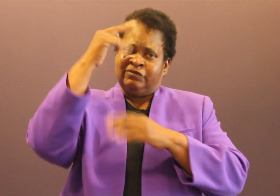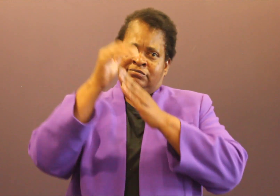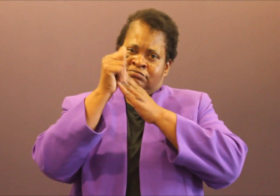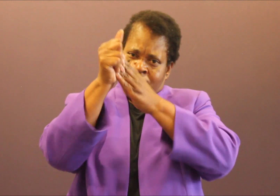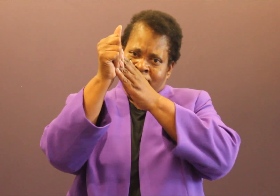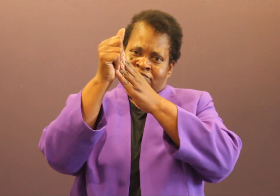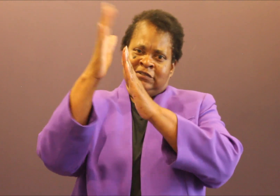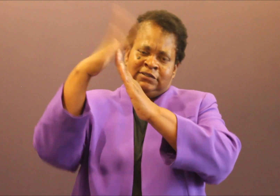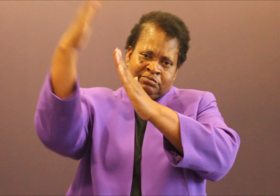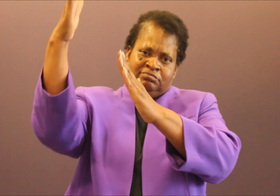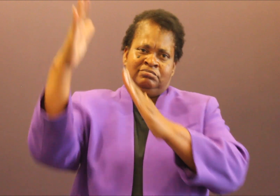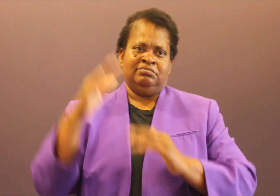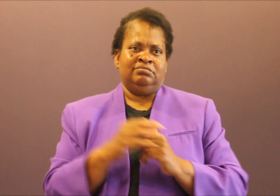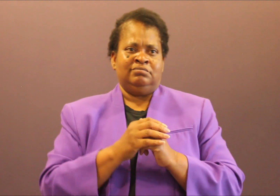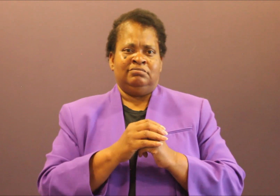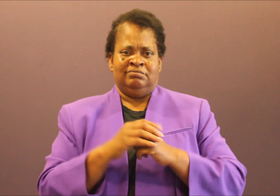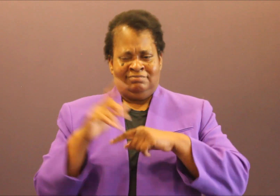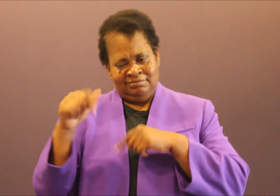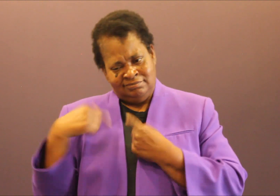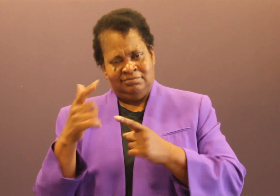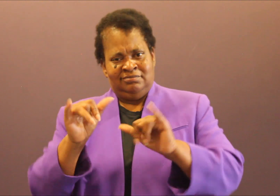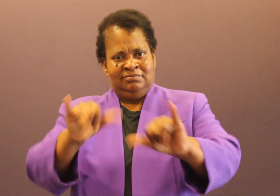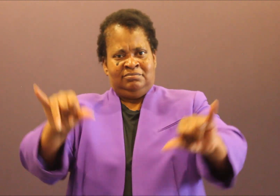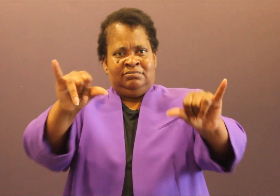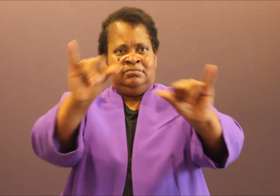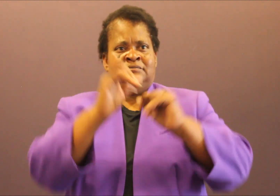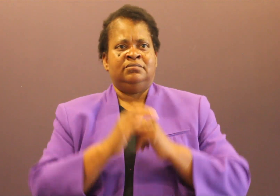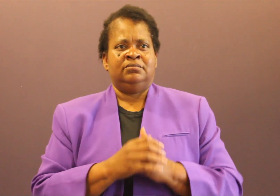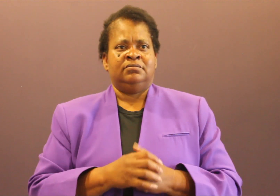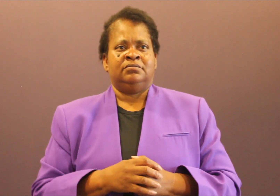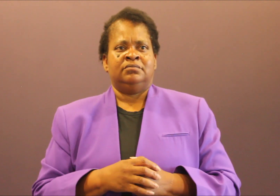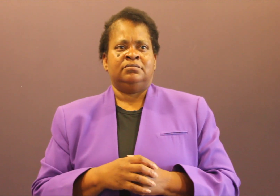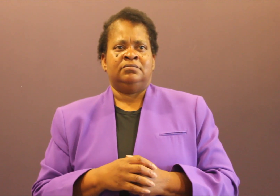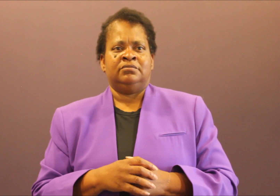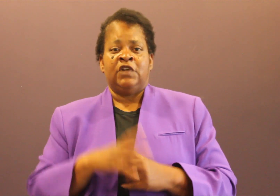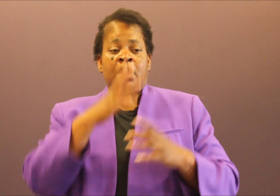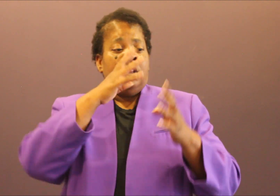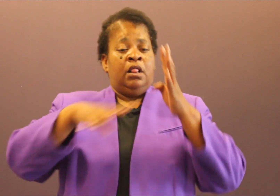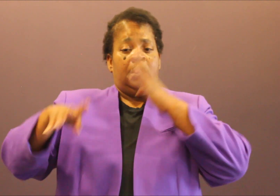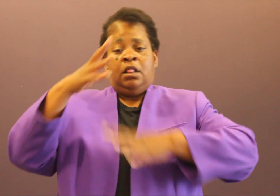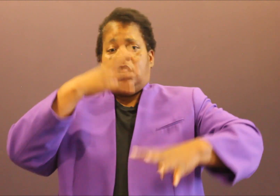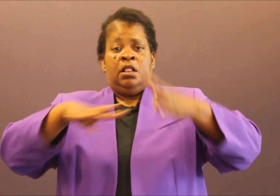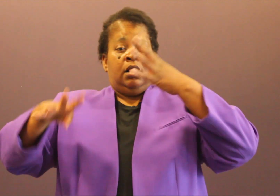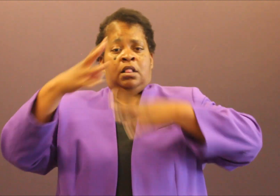frustration is having to remind people-- you weren't here for the last five years.